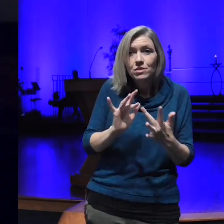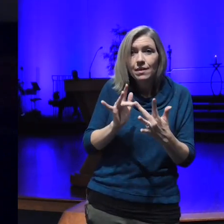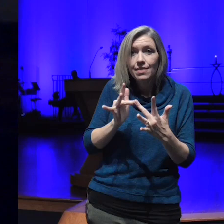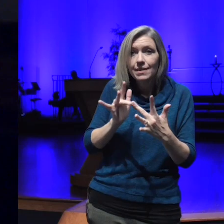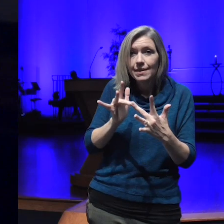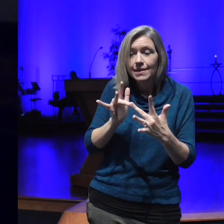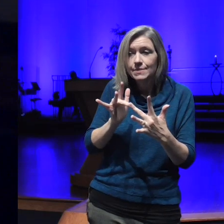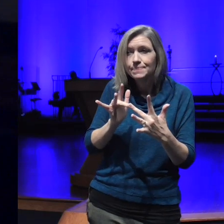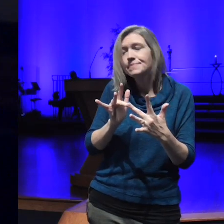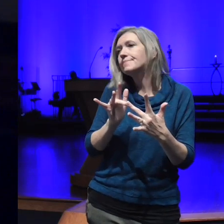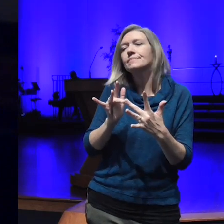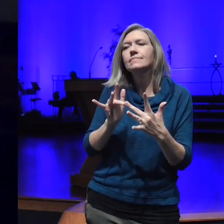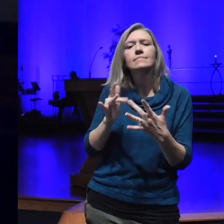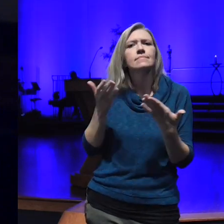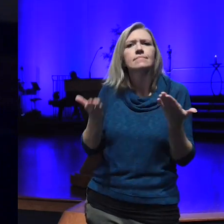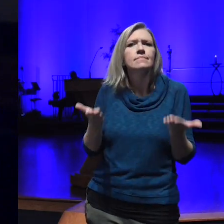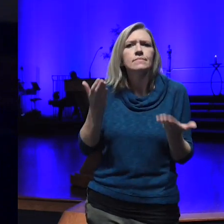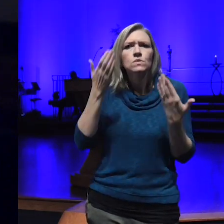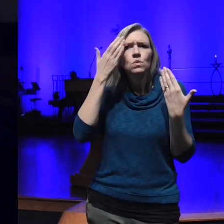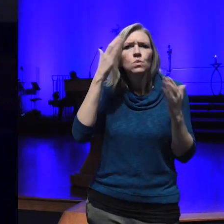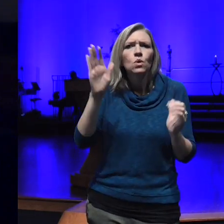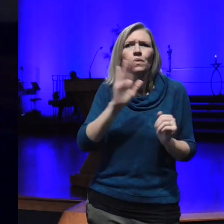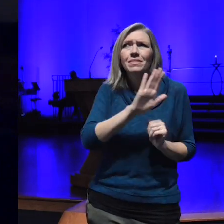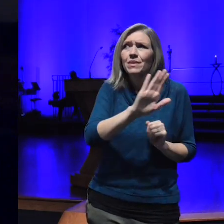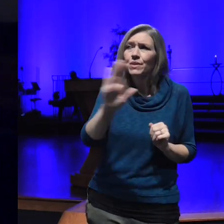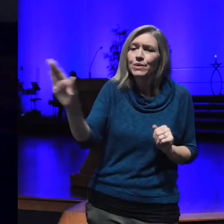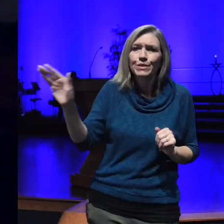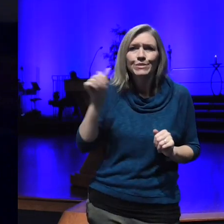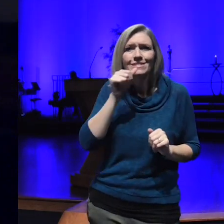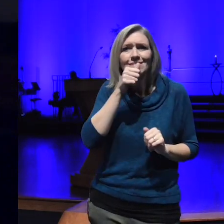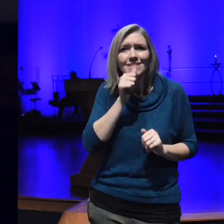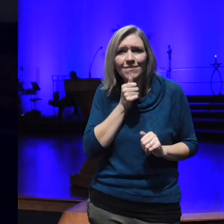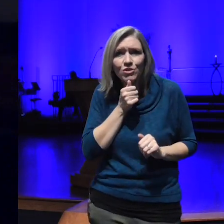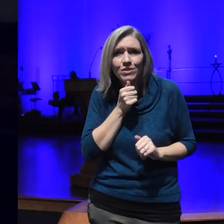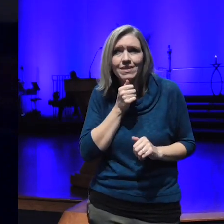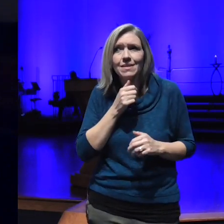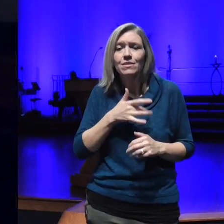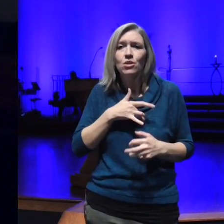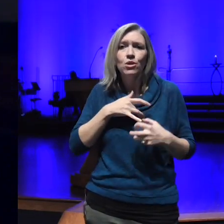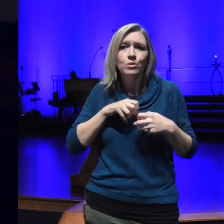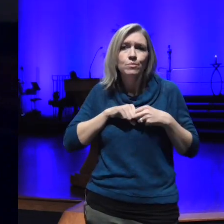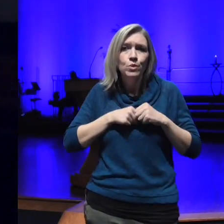know what suffering someone's going through what brokenheartedness may be in someone's life who's